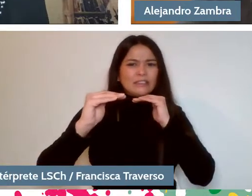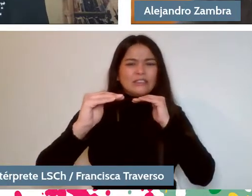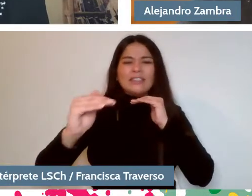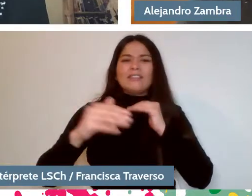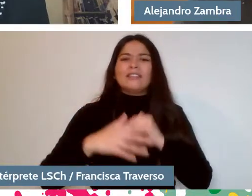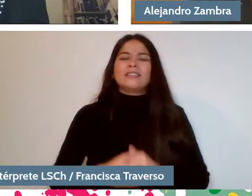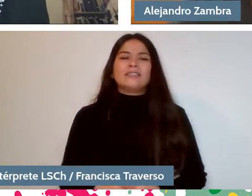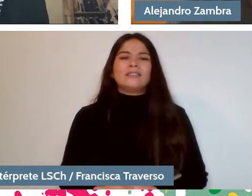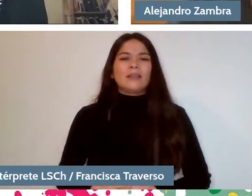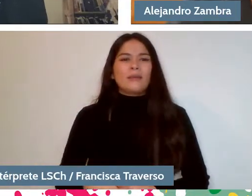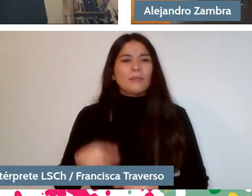Of course.